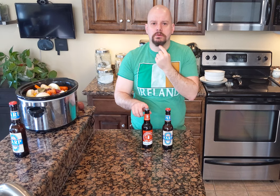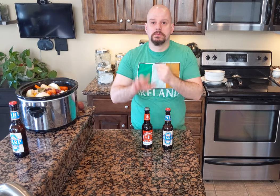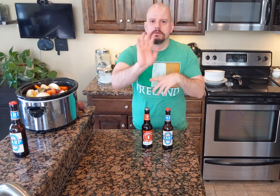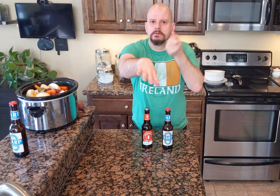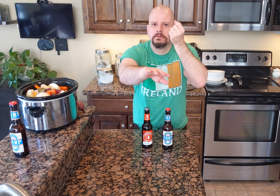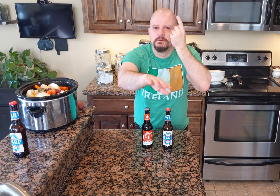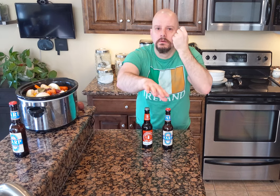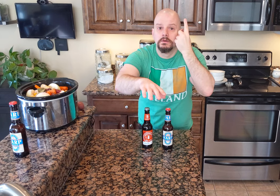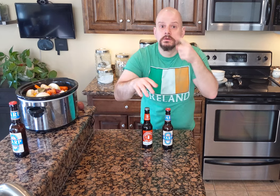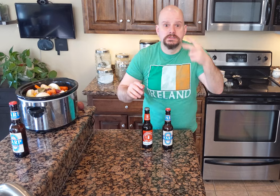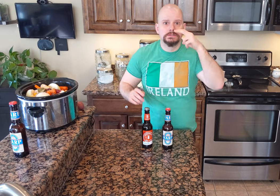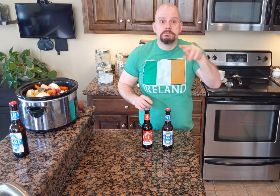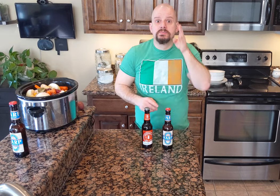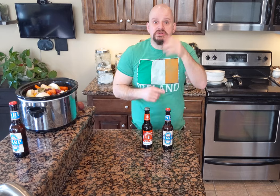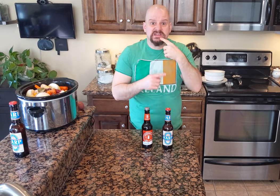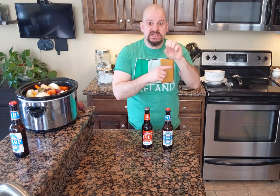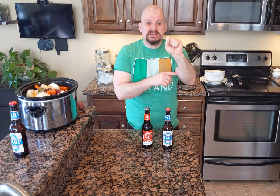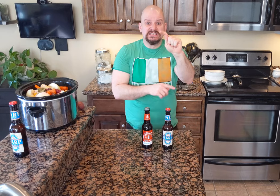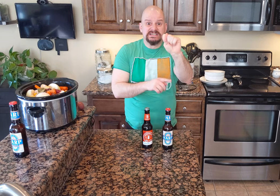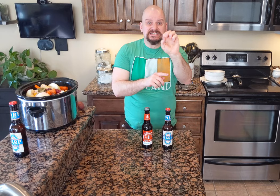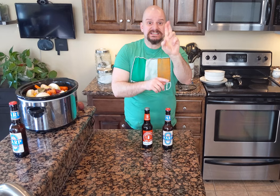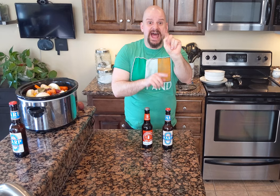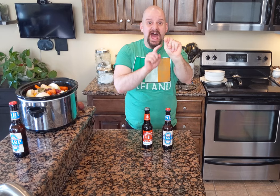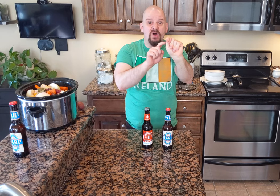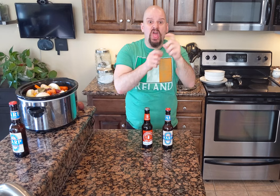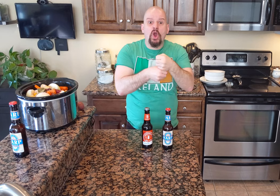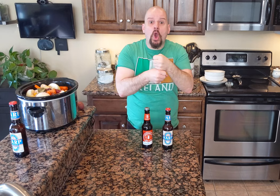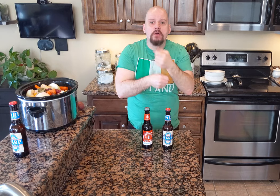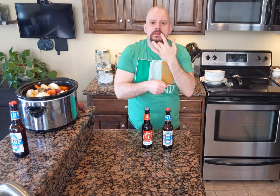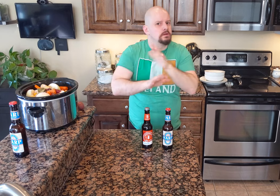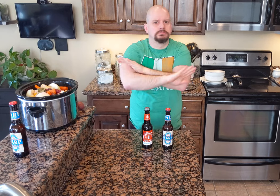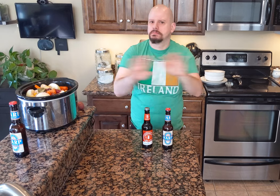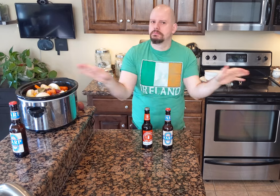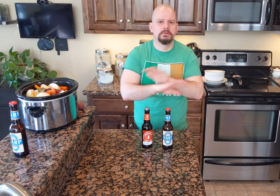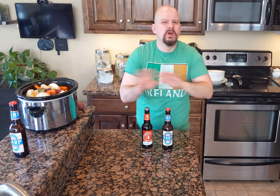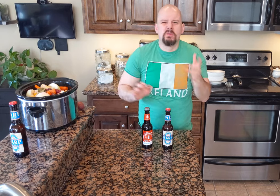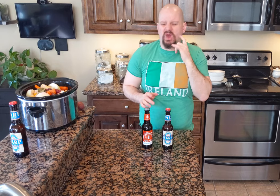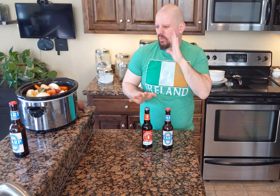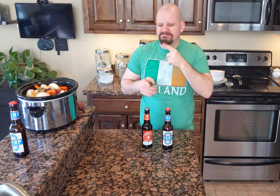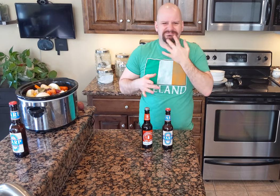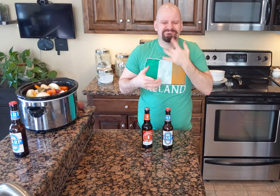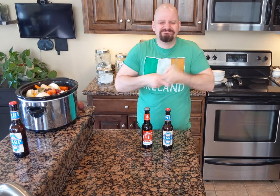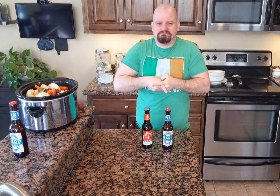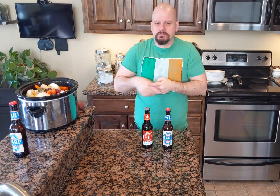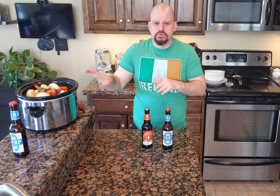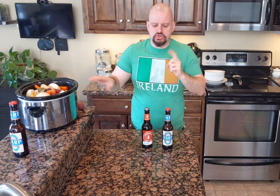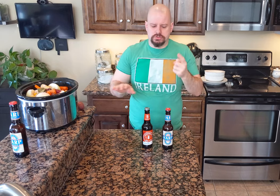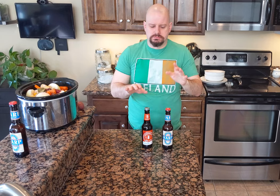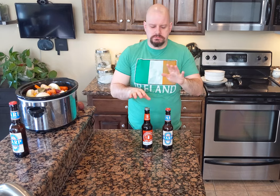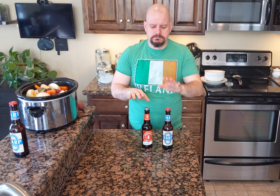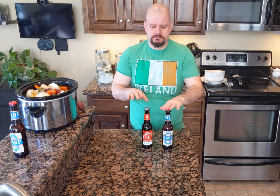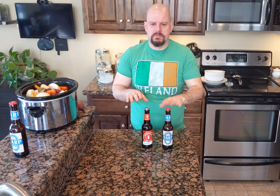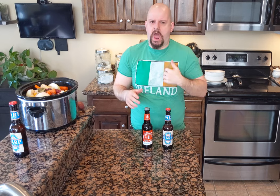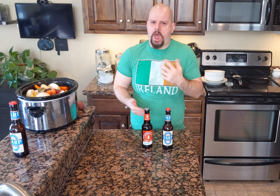If you see a beer that says "stout", you know it's a coffee taste. Do not pick that otherwise the taste will go very much wrong with this.